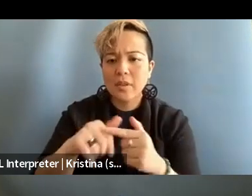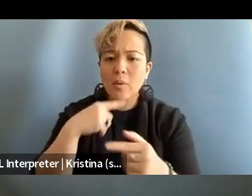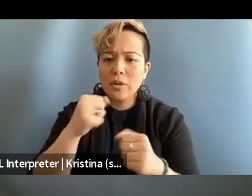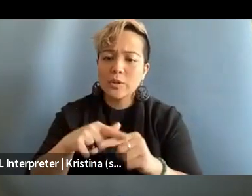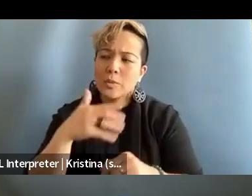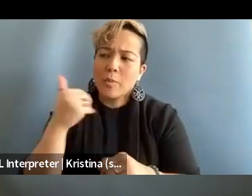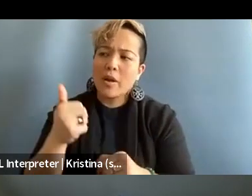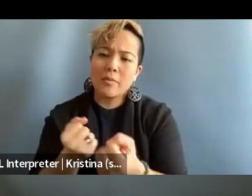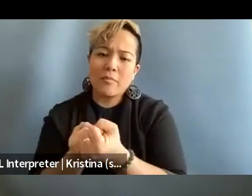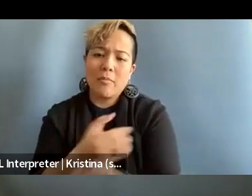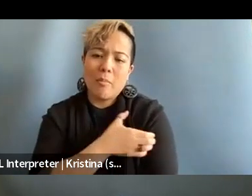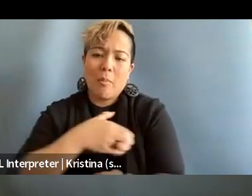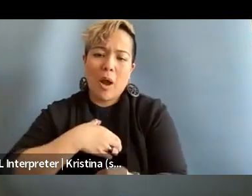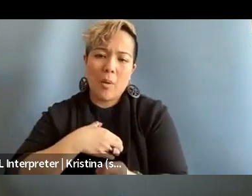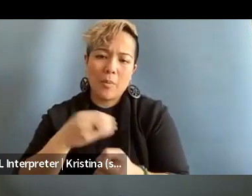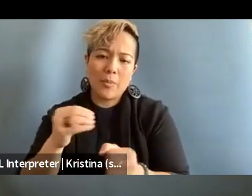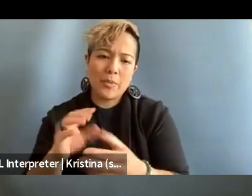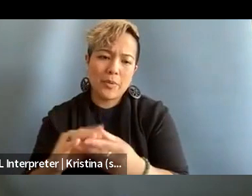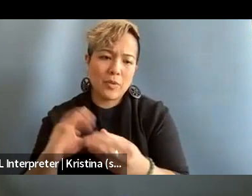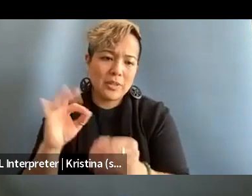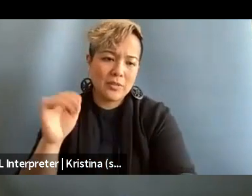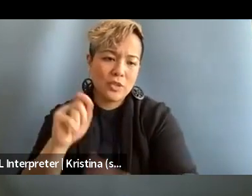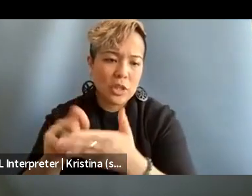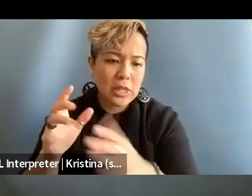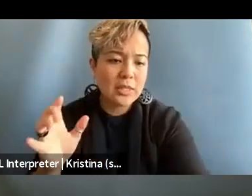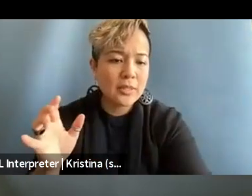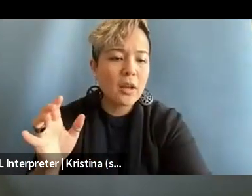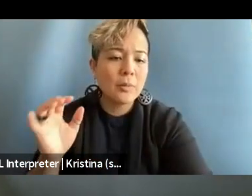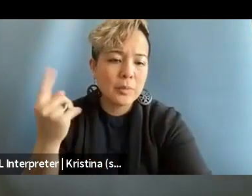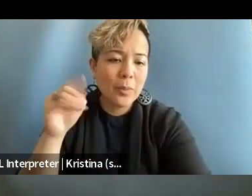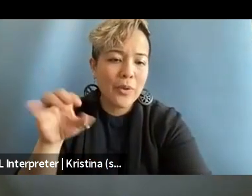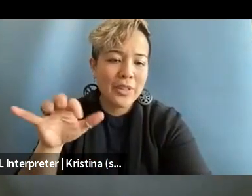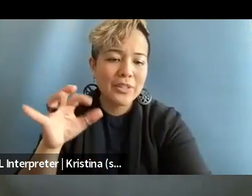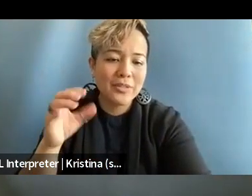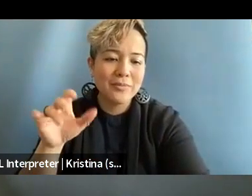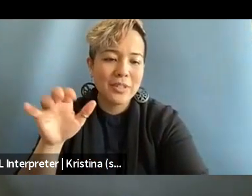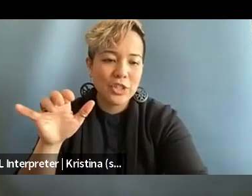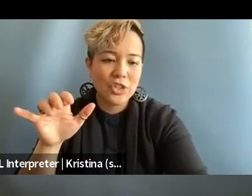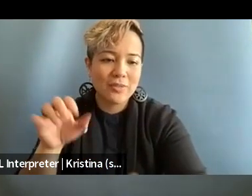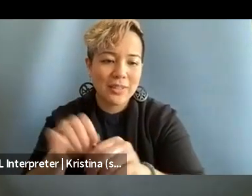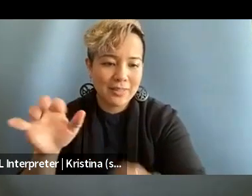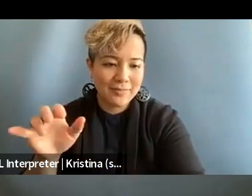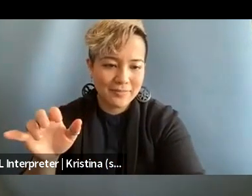So I thought that was worth lifting up. Thank you so much for that. So I wanna pick up where Jeje